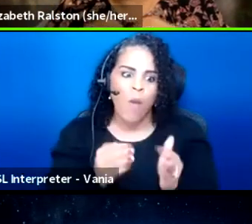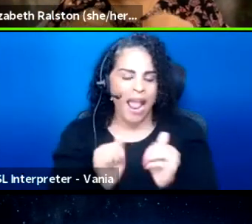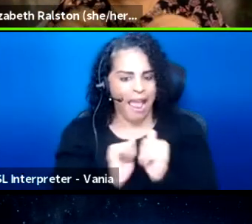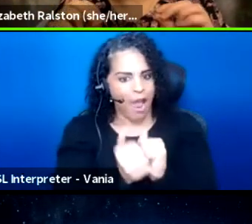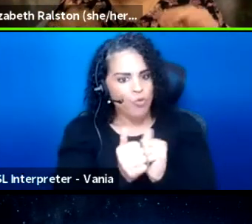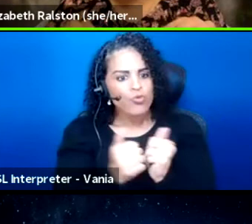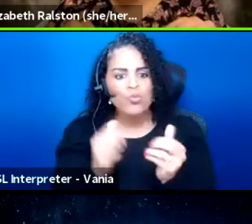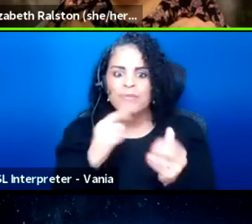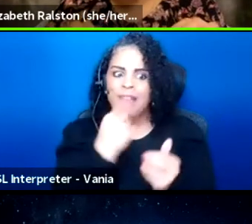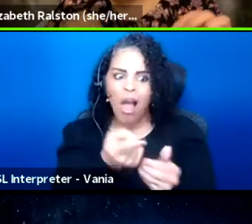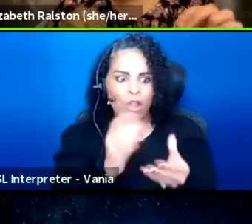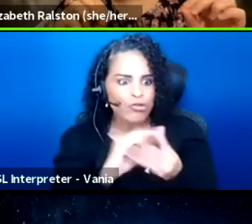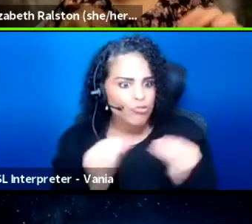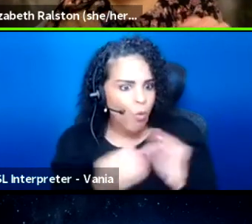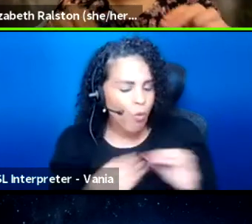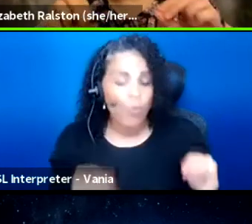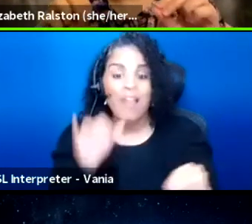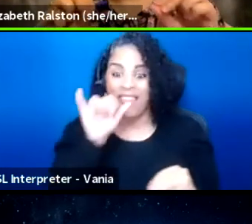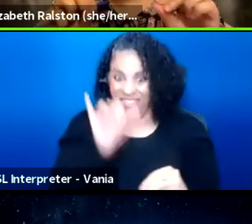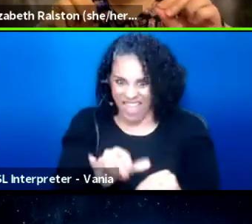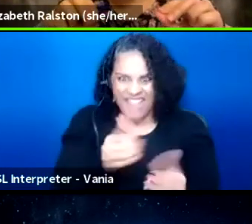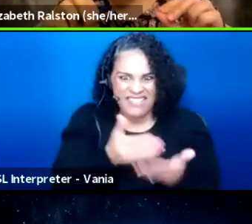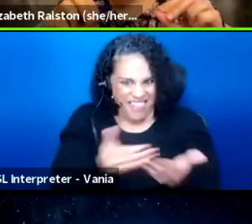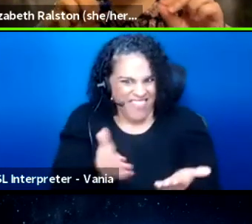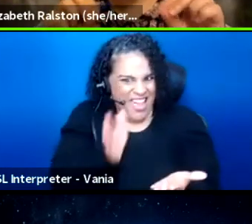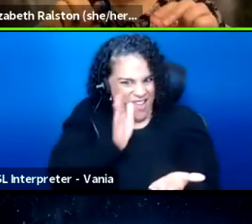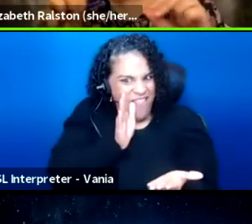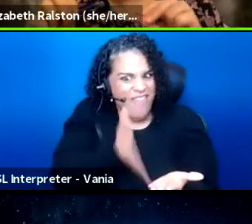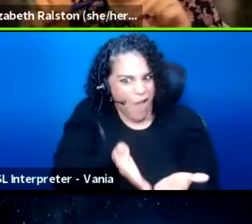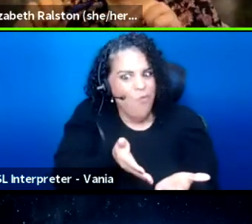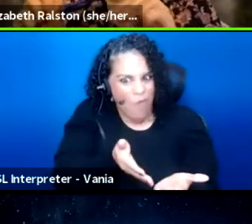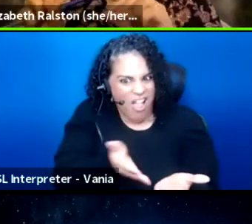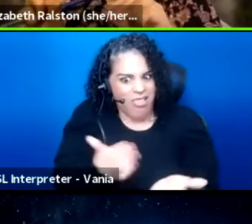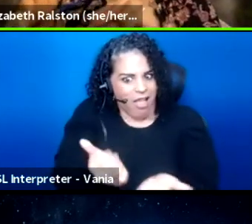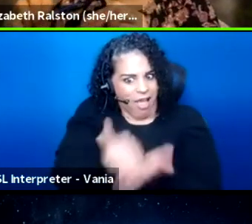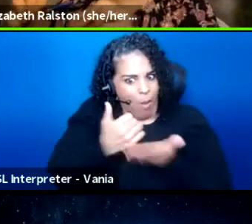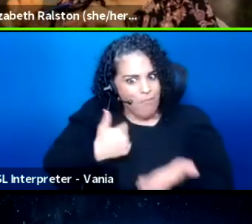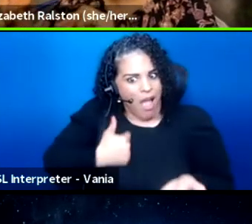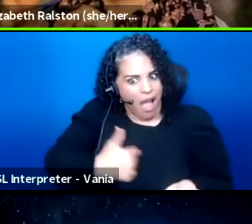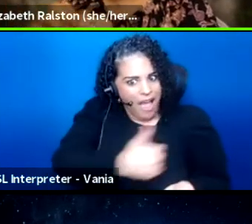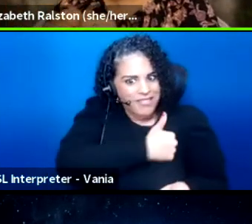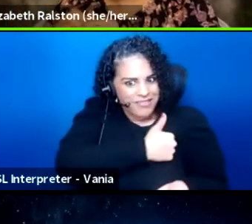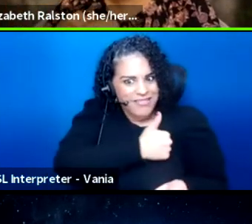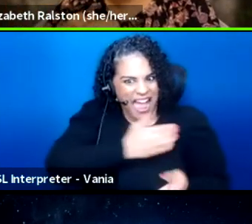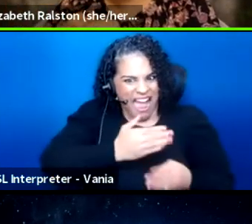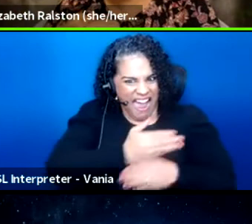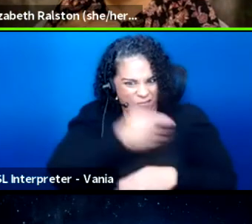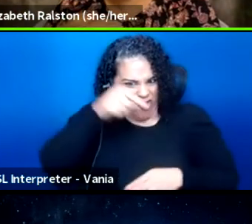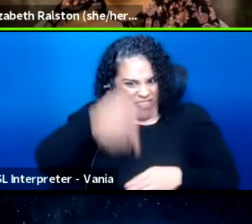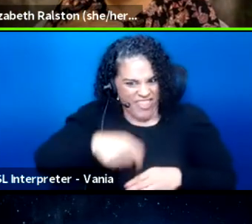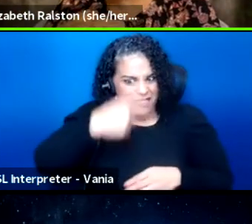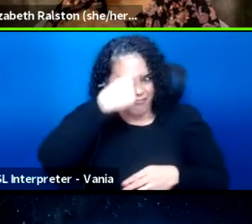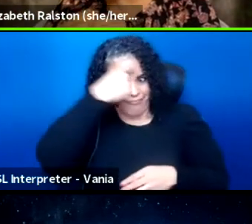and this is the thing that's going to help us out of this traumatic experience,